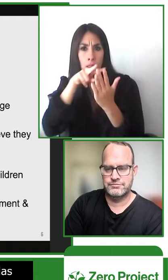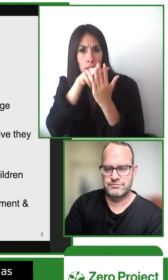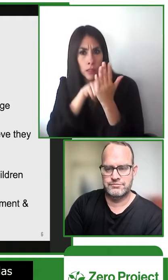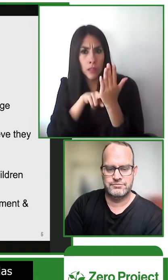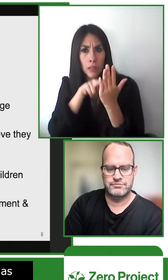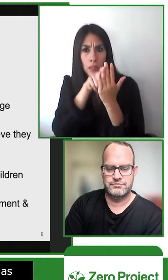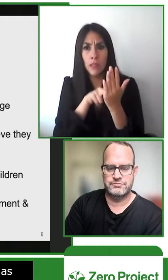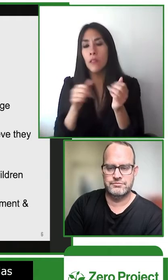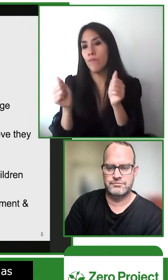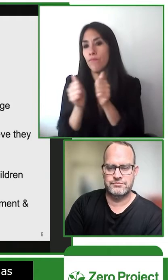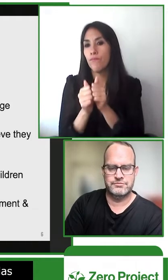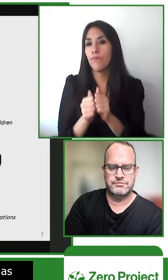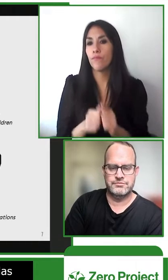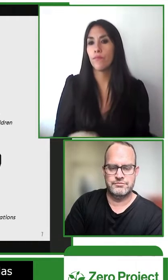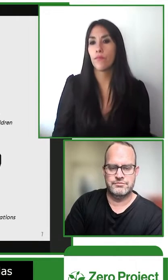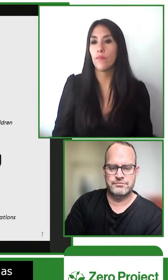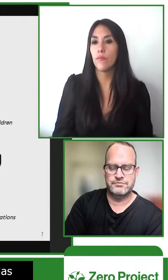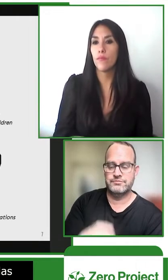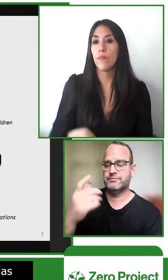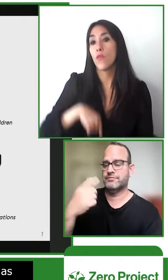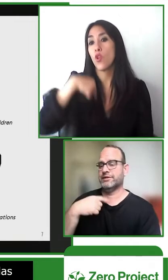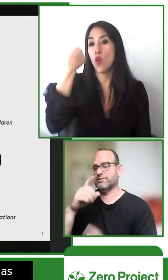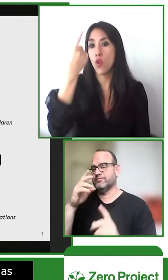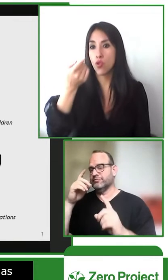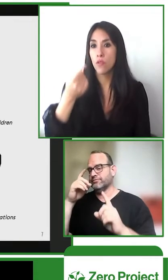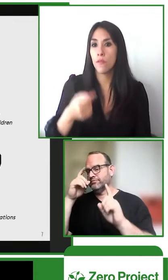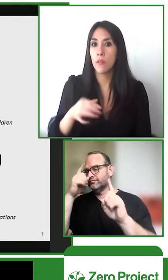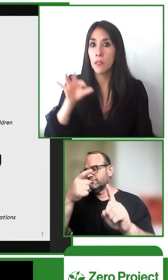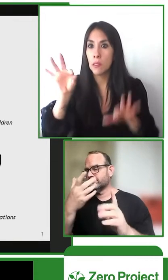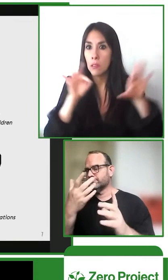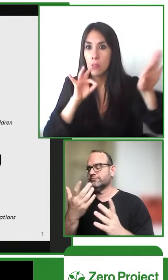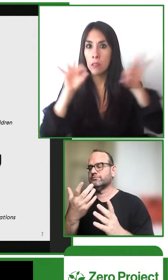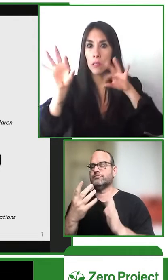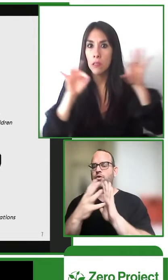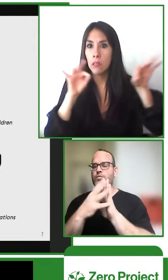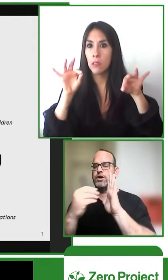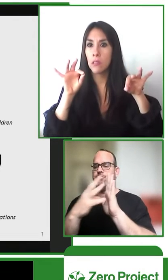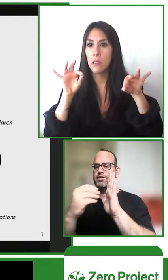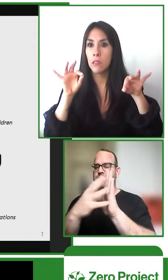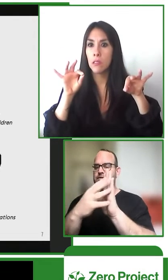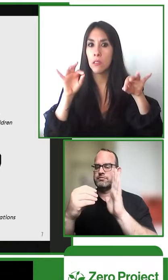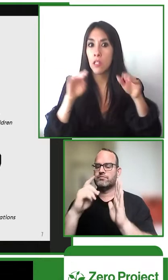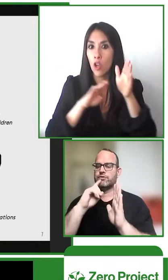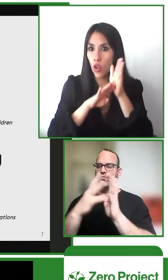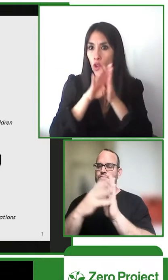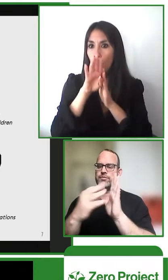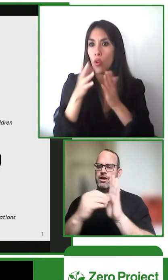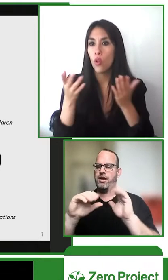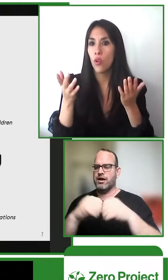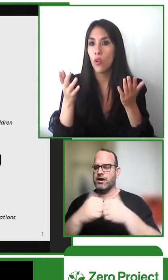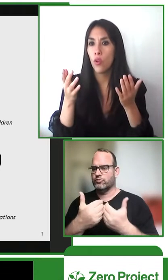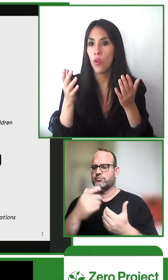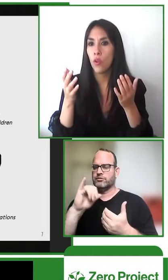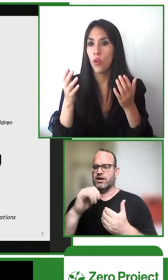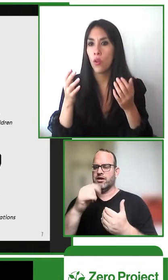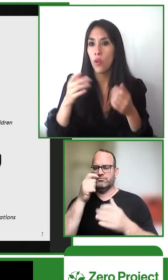practices moving forward so our future goal is really to continue